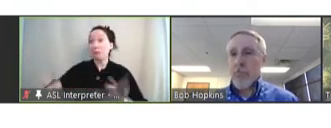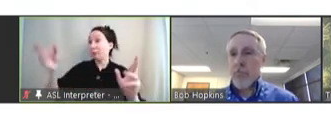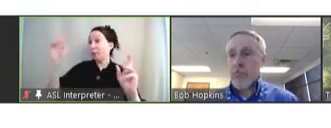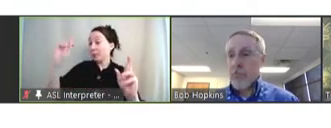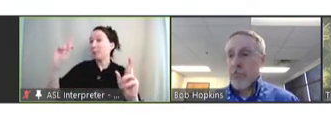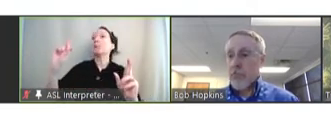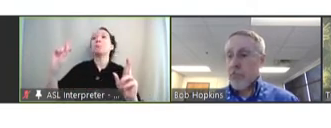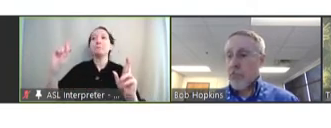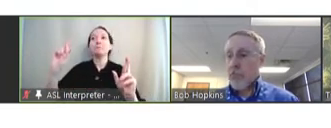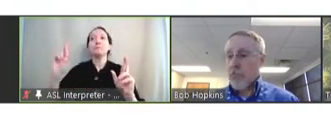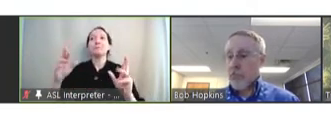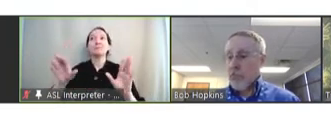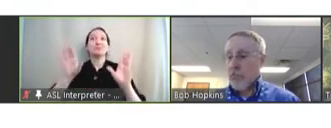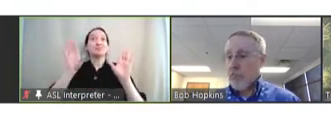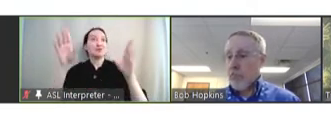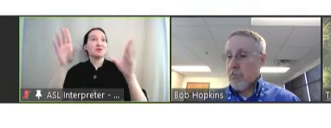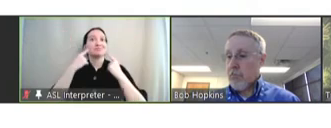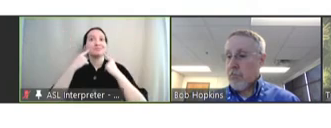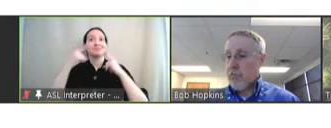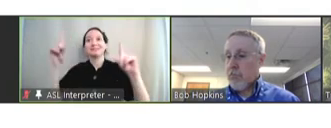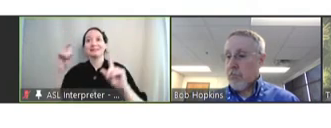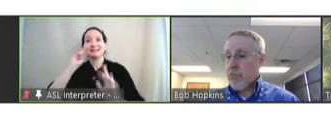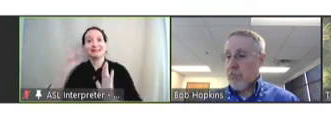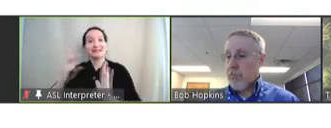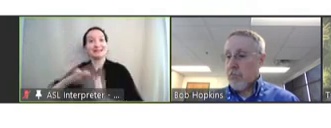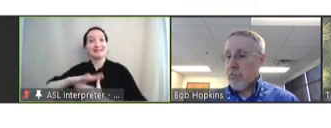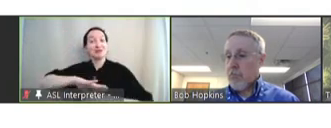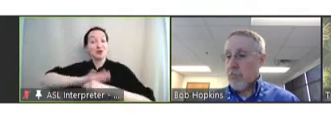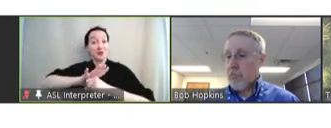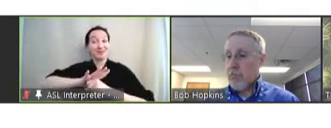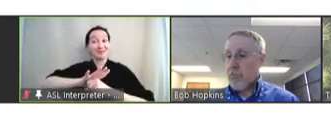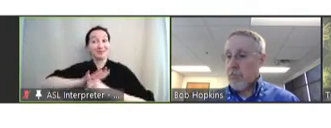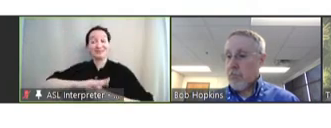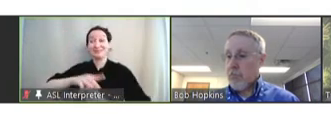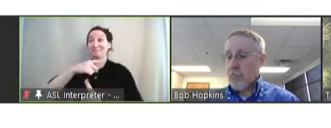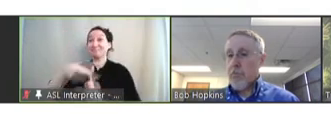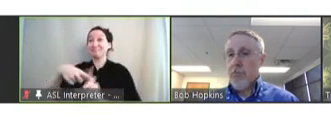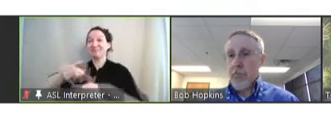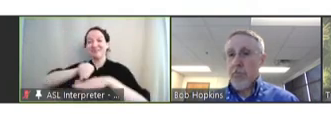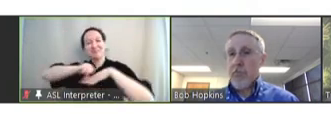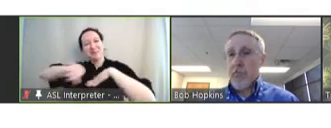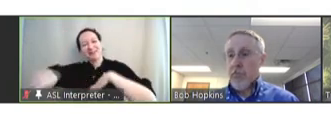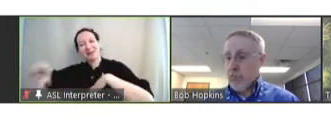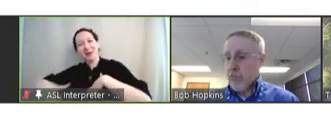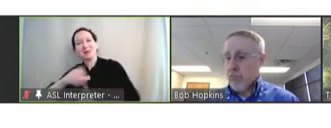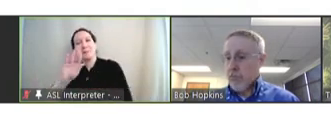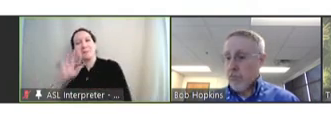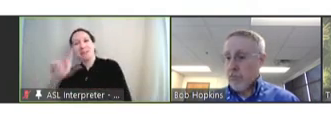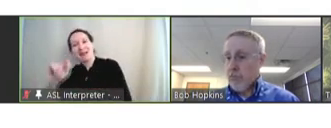the great success we've seen with COVID will spill into other areas including bacterial vaccines